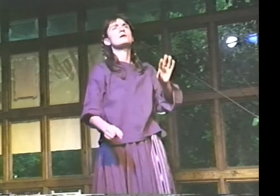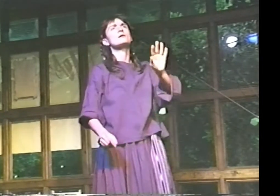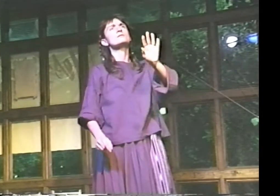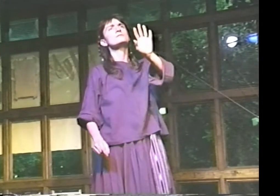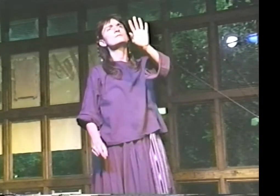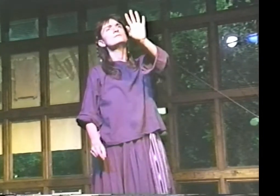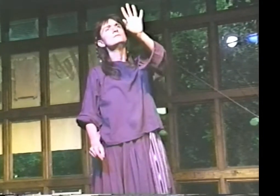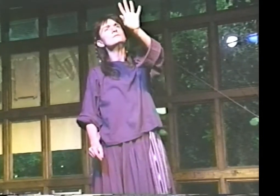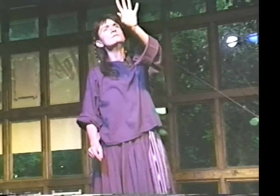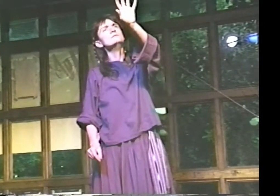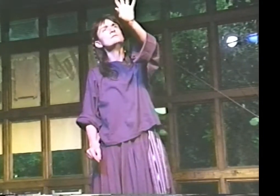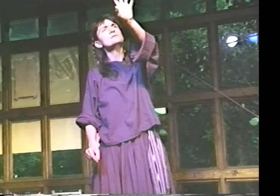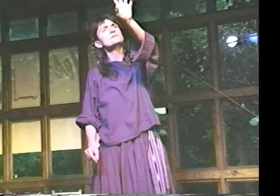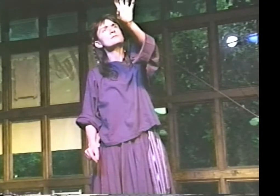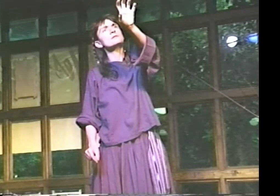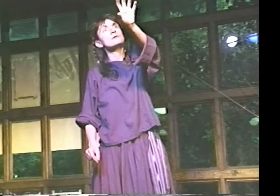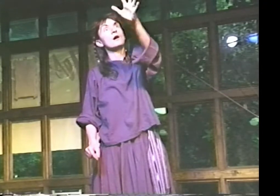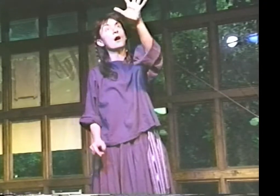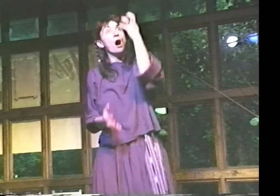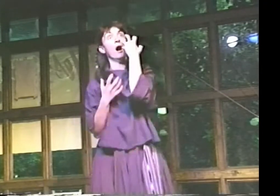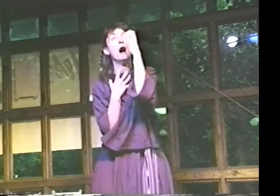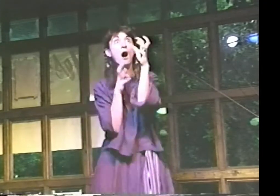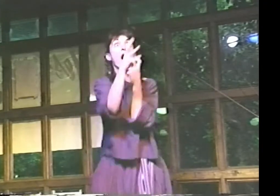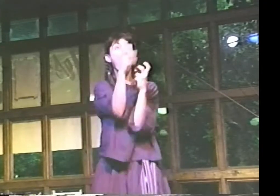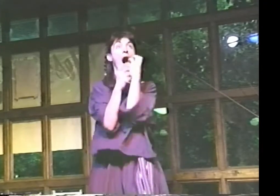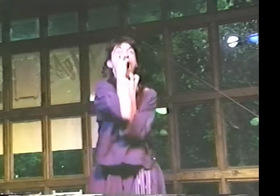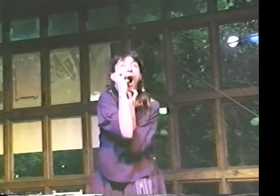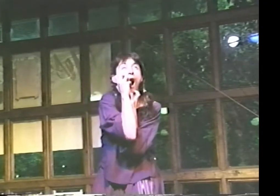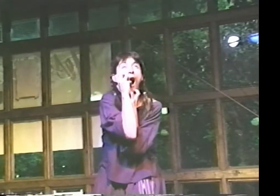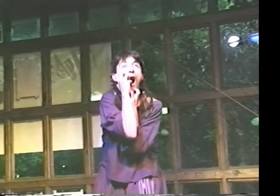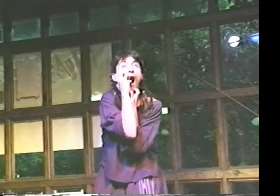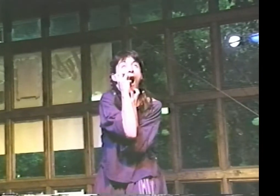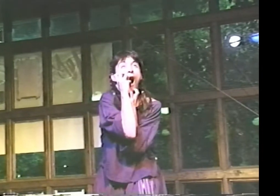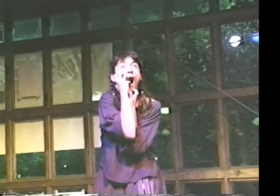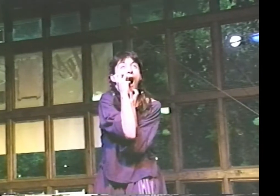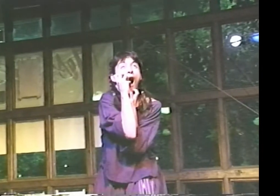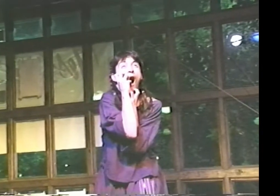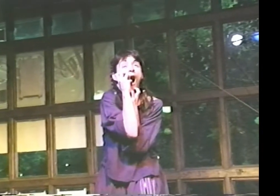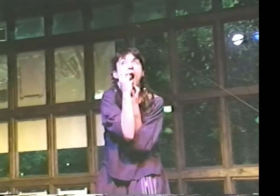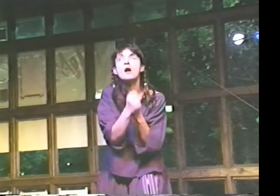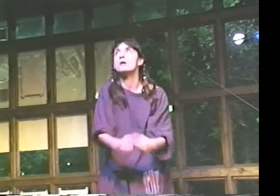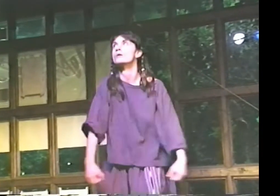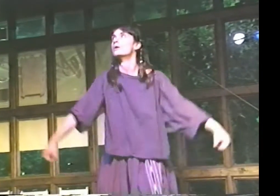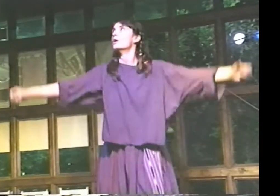THAT YOU COULD ALMOST PUT YOUR FINGER--" [IMITATES GASPING]